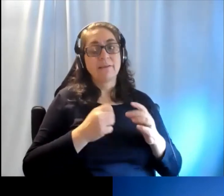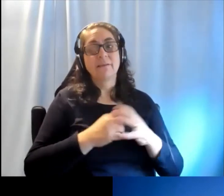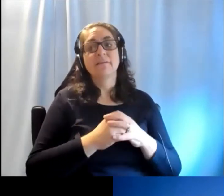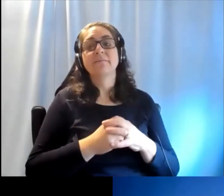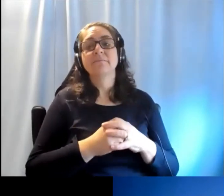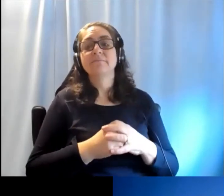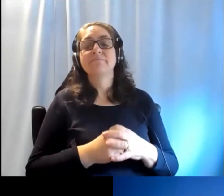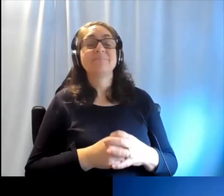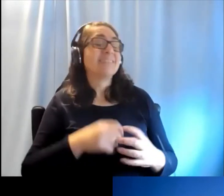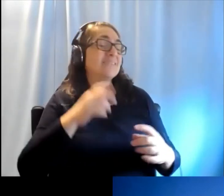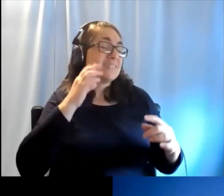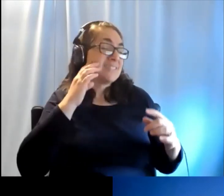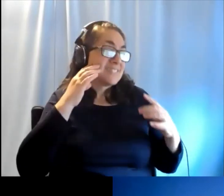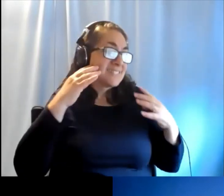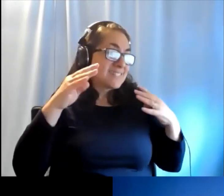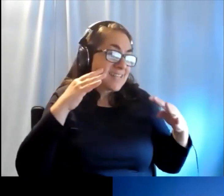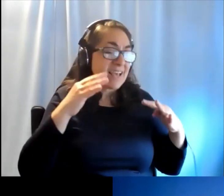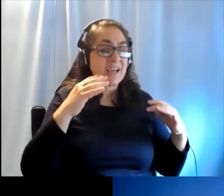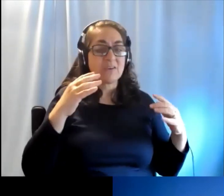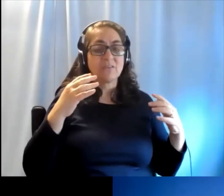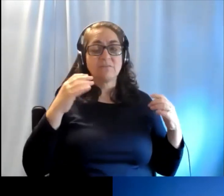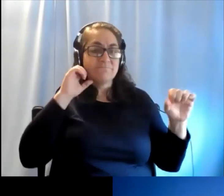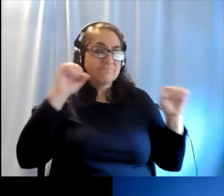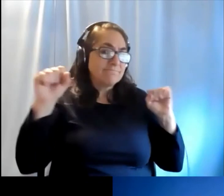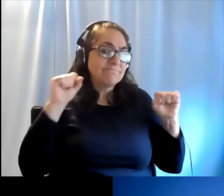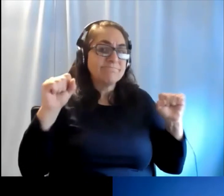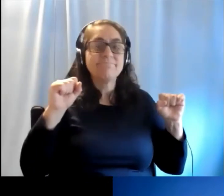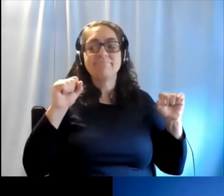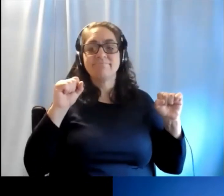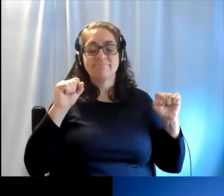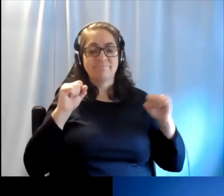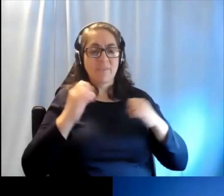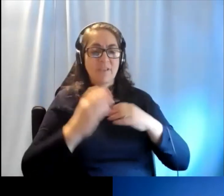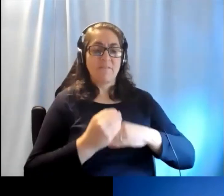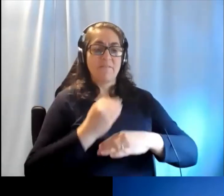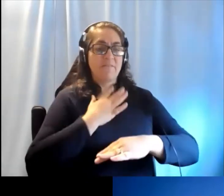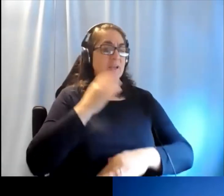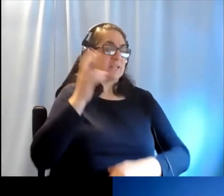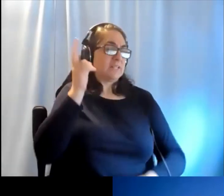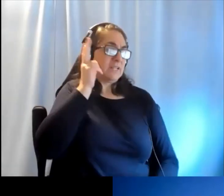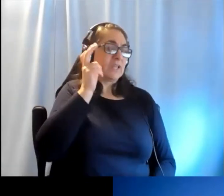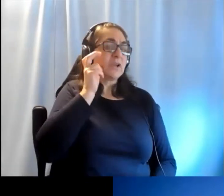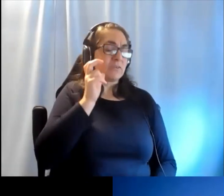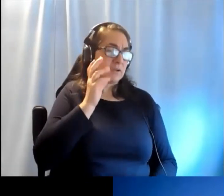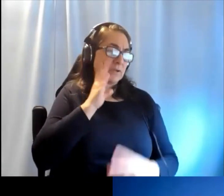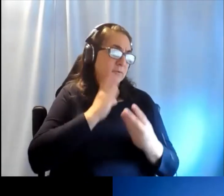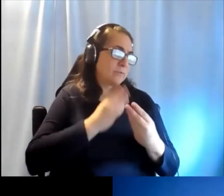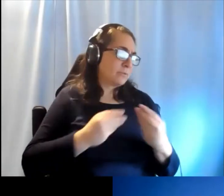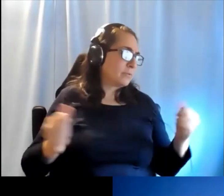So once a loud sound or noise effects our hearing, it's gone forever.